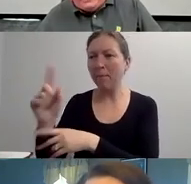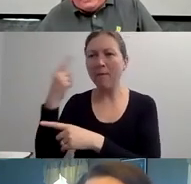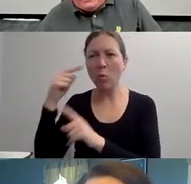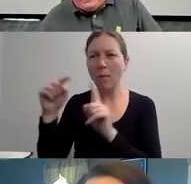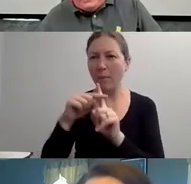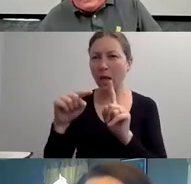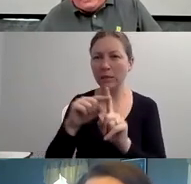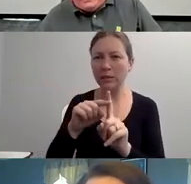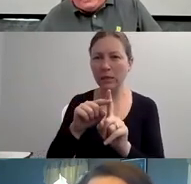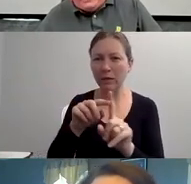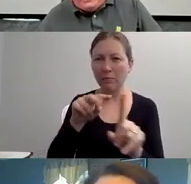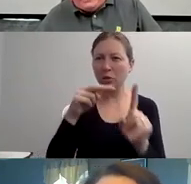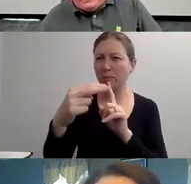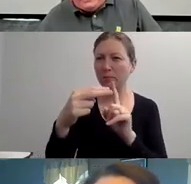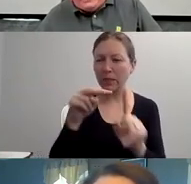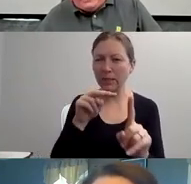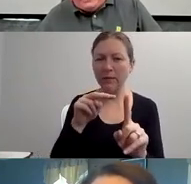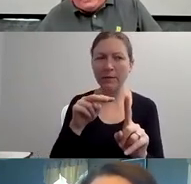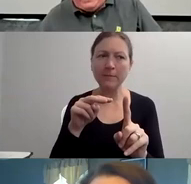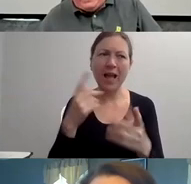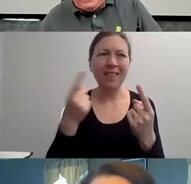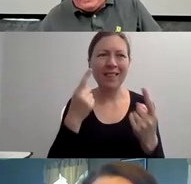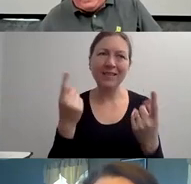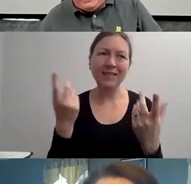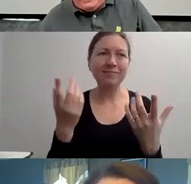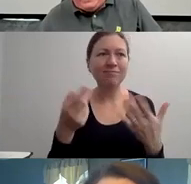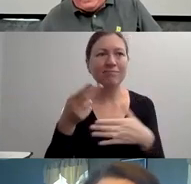REFERRING TO THE ASIANS, THE JEWS OR THE AFRICAN-AMERICANS."